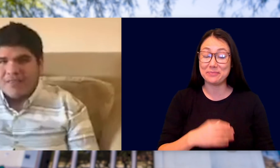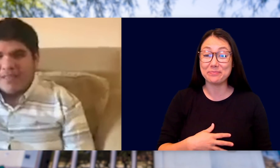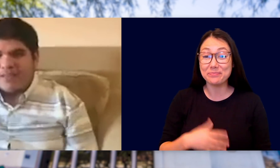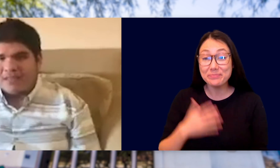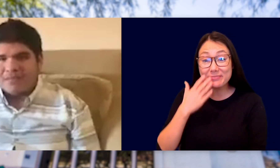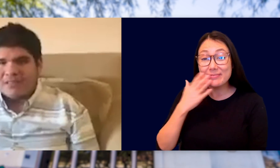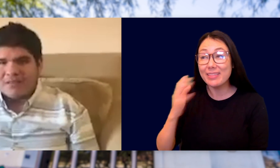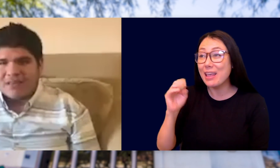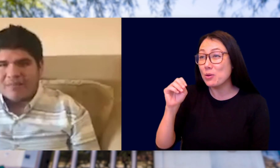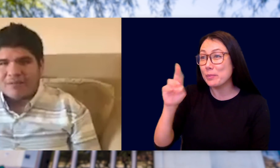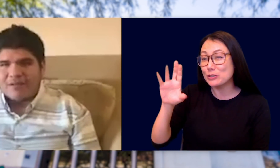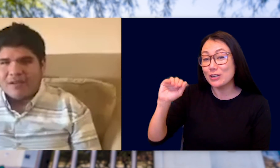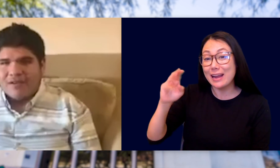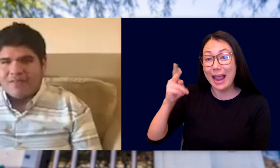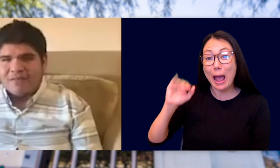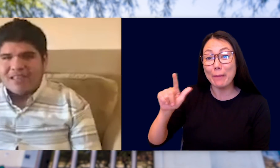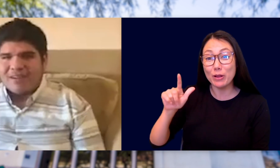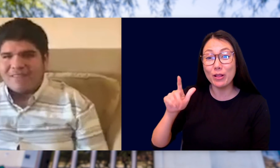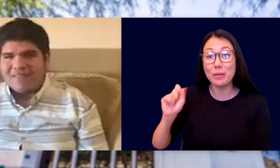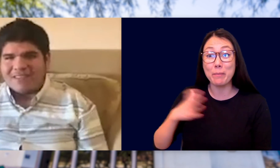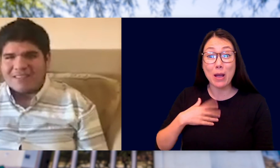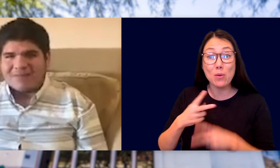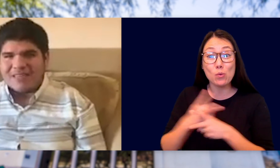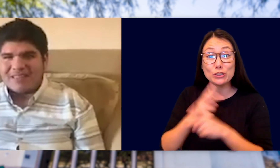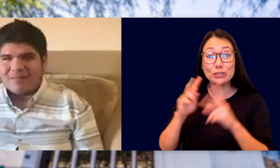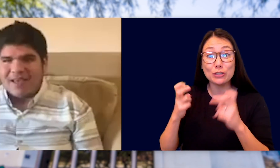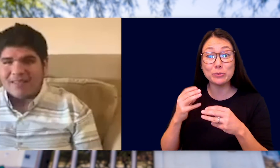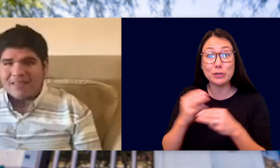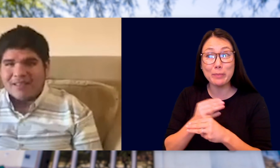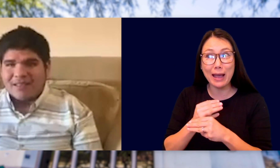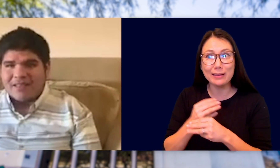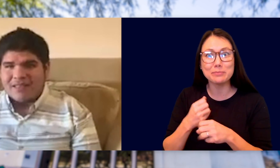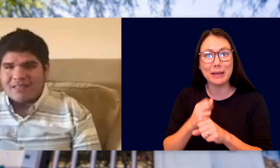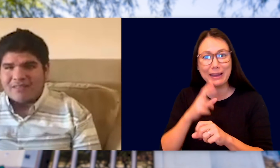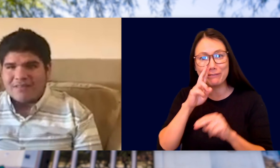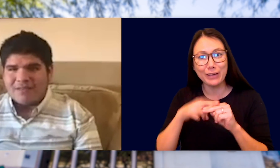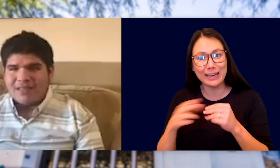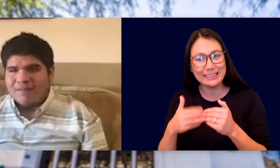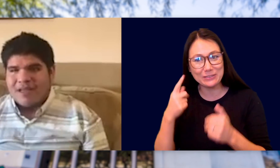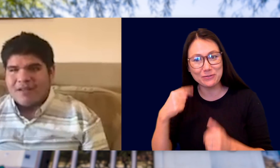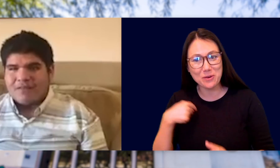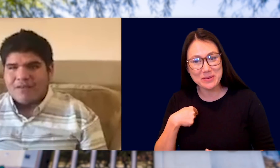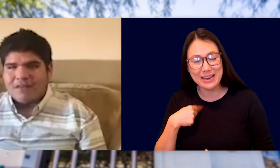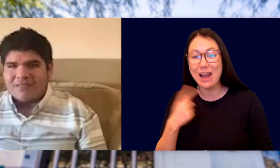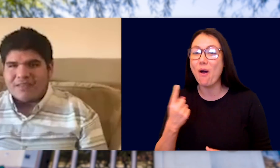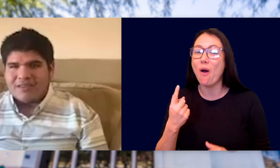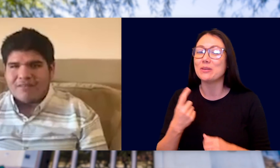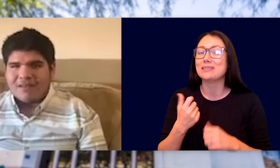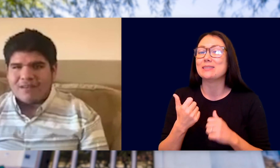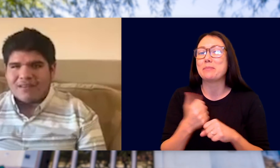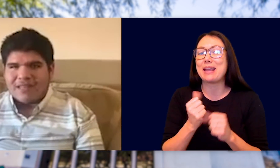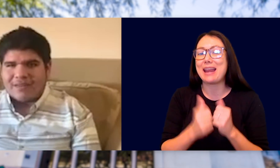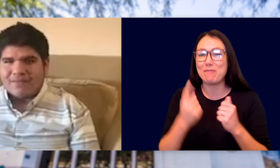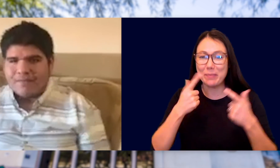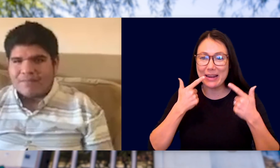THANK YOU TO MR. CAMPBELL, FOR MAKING MY WORST SUBJECT, MATH, EASY FOR ME AND FOR ALWAYS GIVING EVERYONE A GOOD LAUGH.